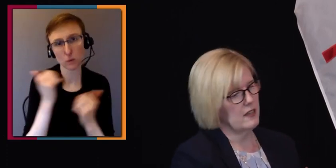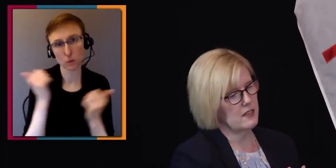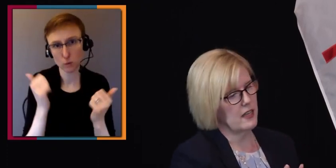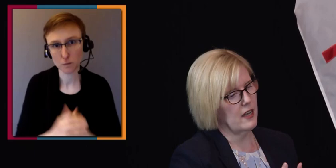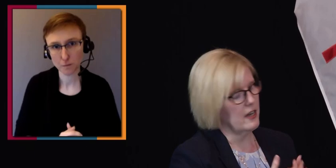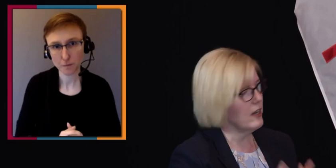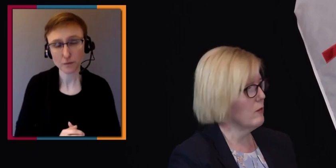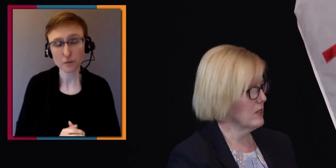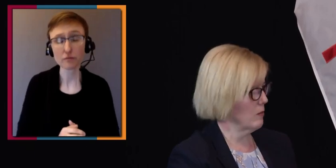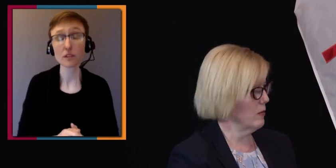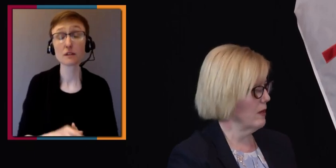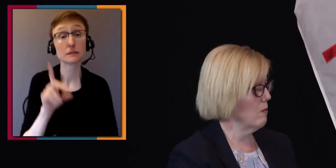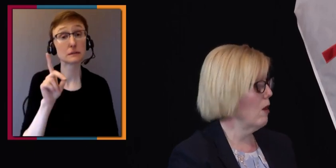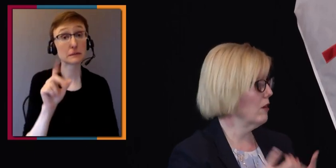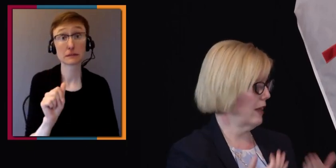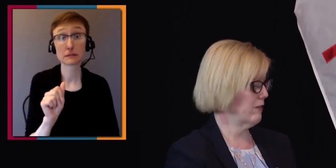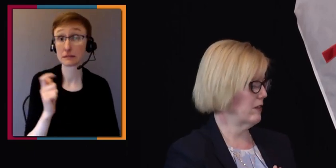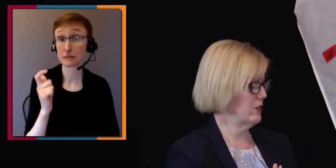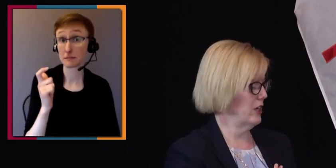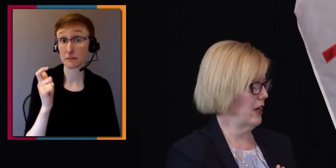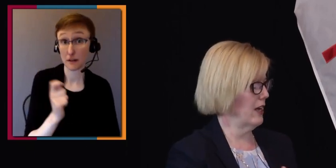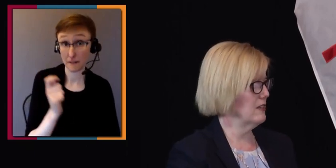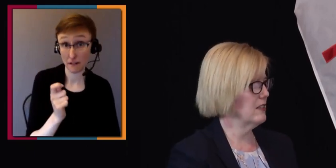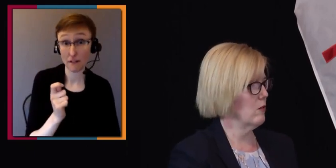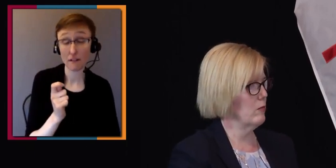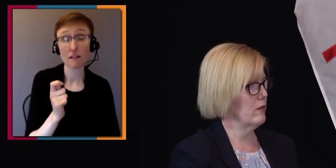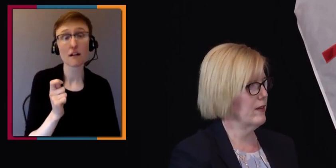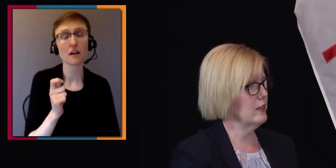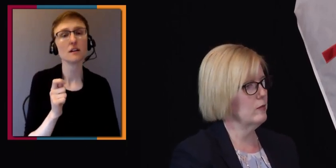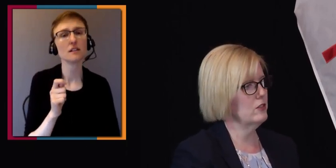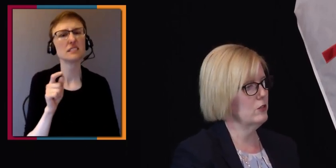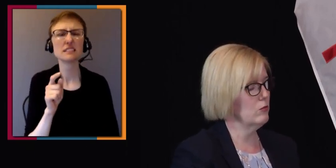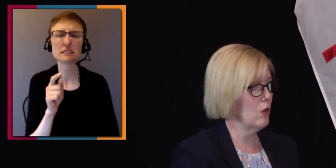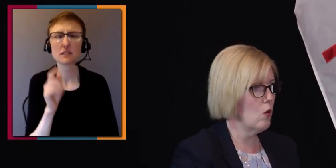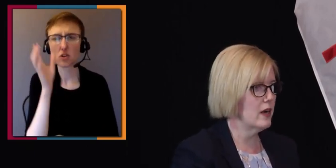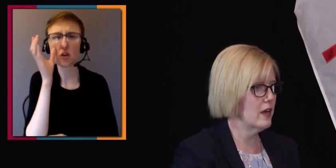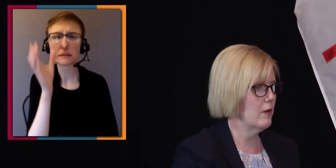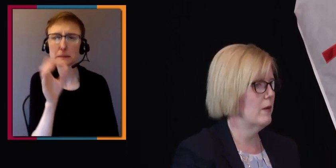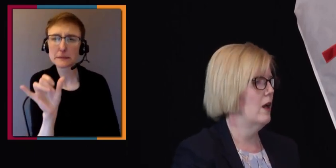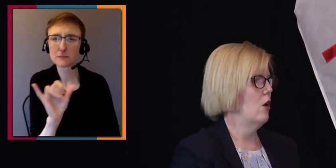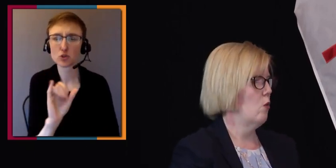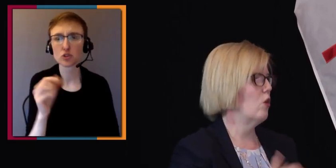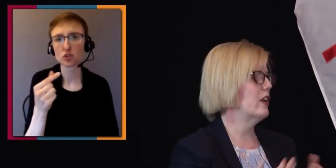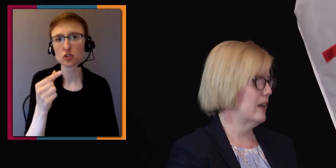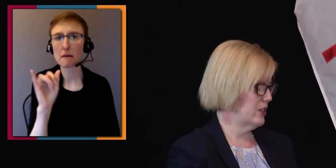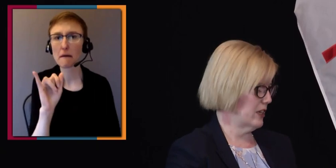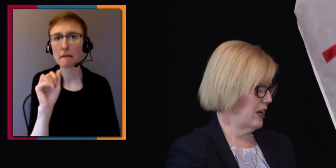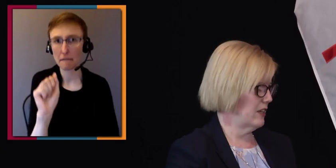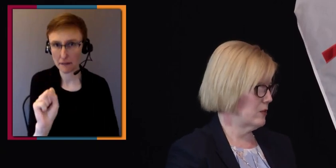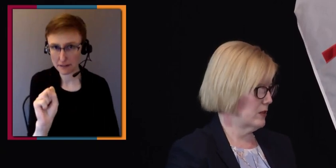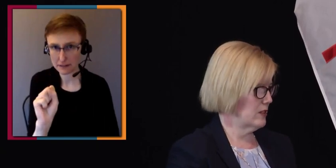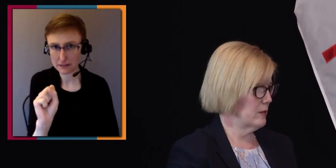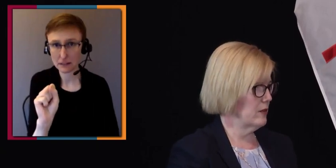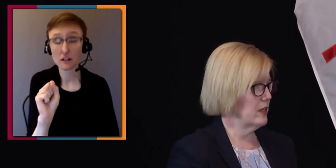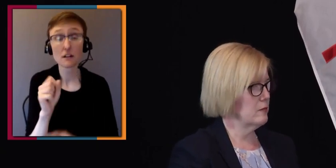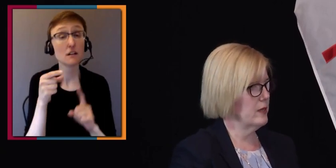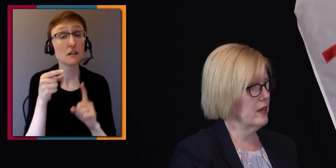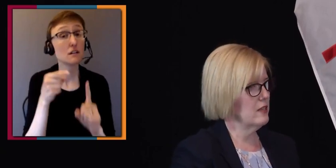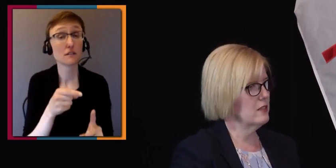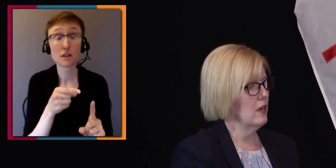is an income supplement modelled after the GIS that will be available to low income working age Canadians with disabilities, because